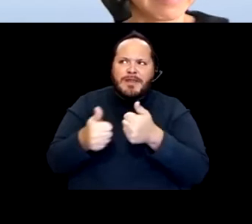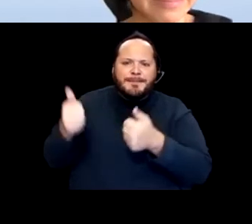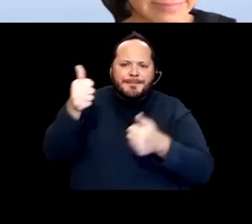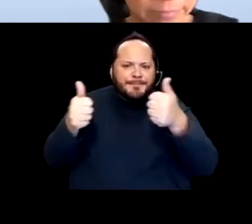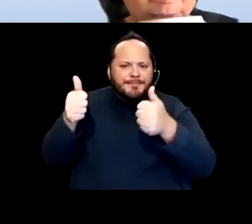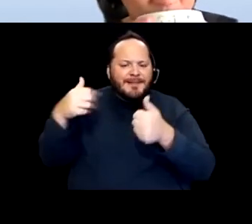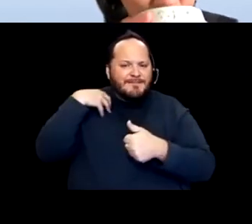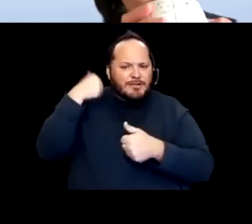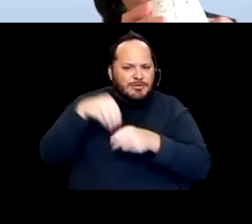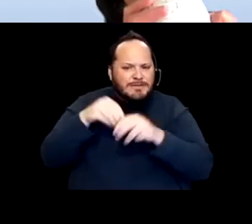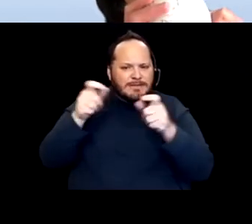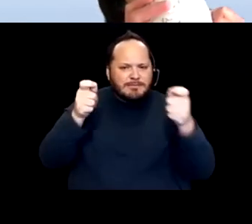How that worked in our strategy